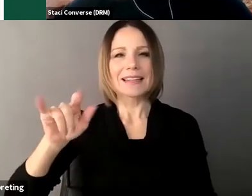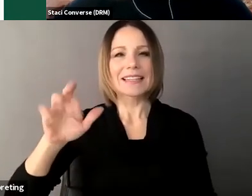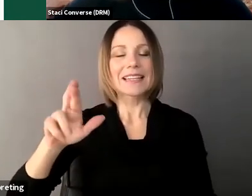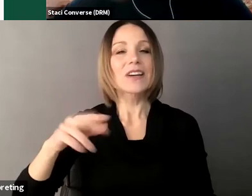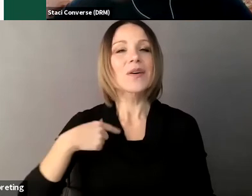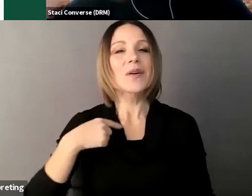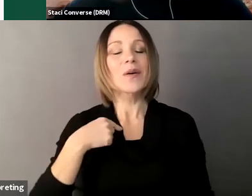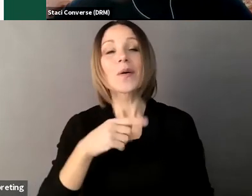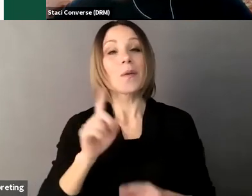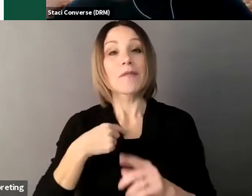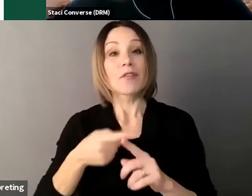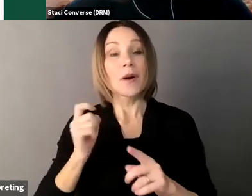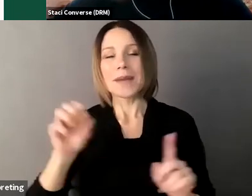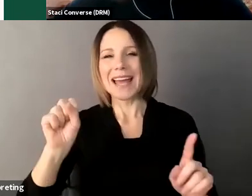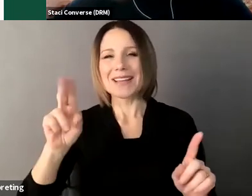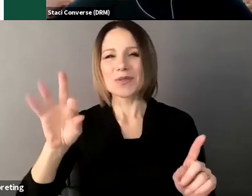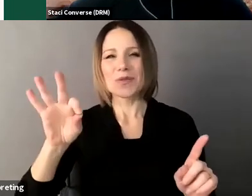speaking up for us is a non-profit organization